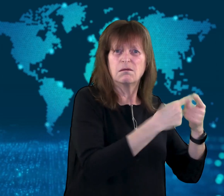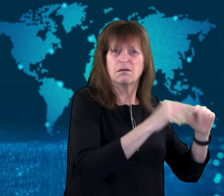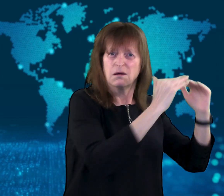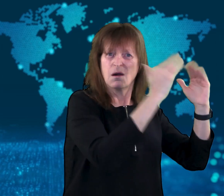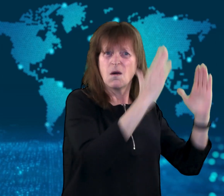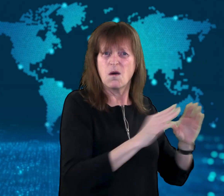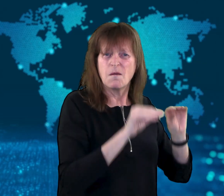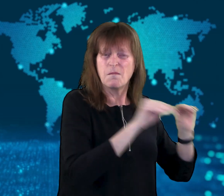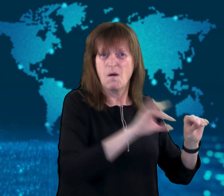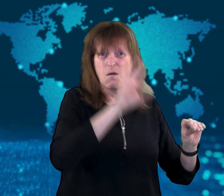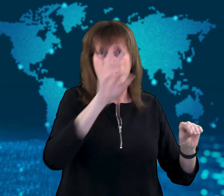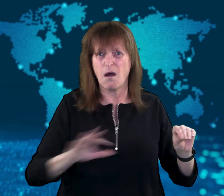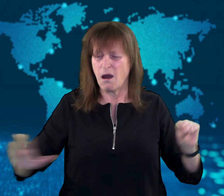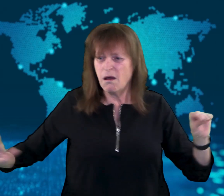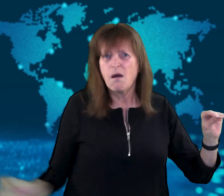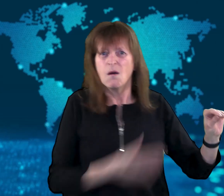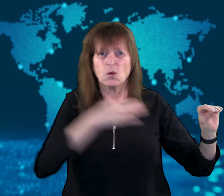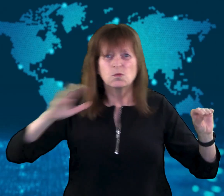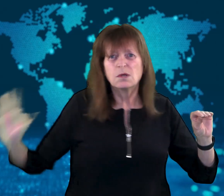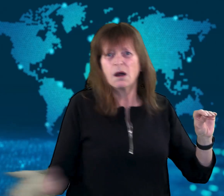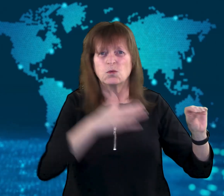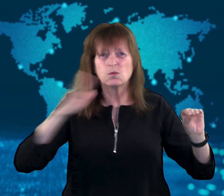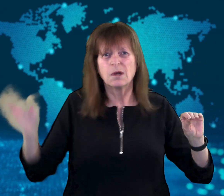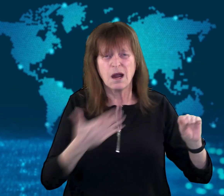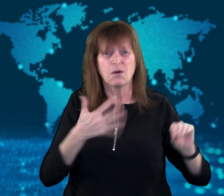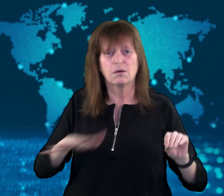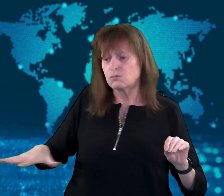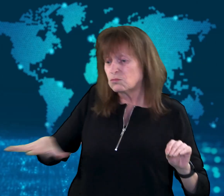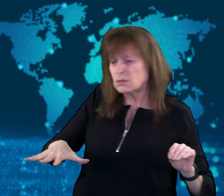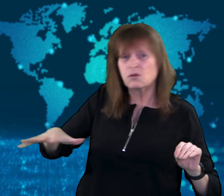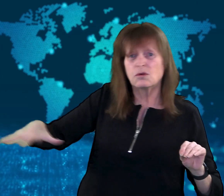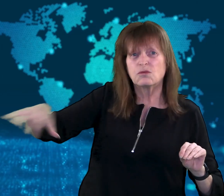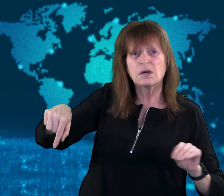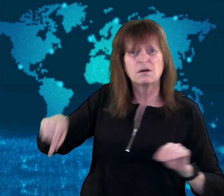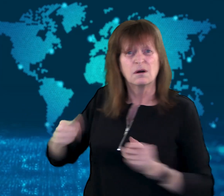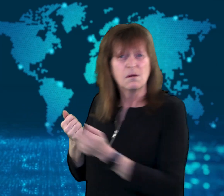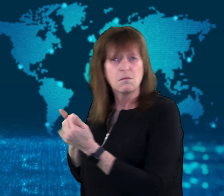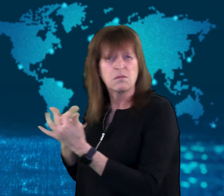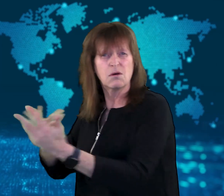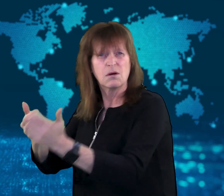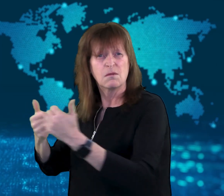The regions being burned are home to grape, apple, and berry farms.